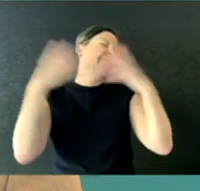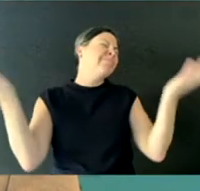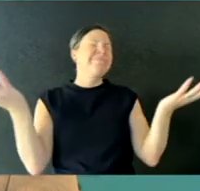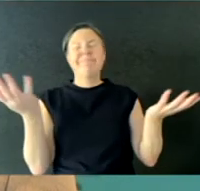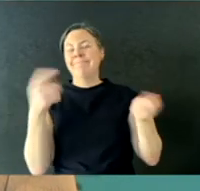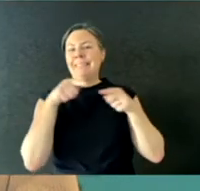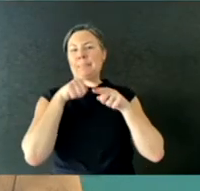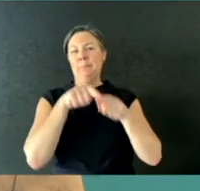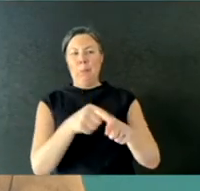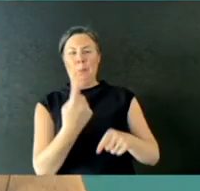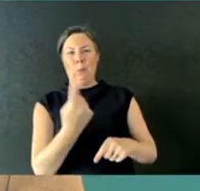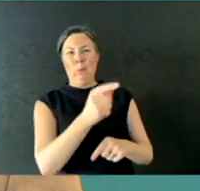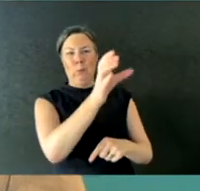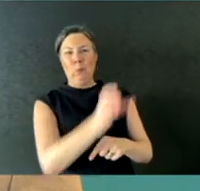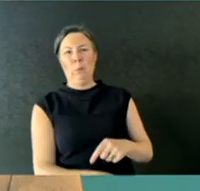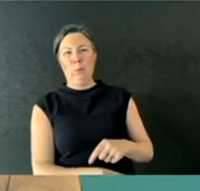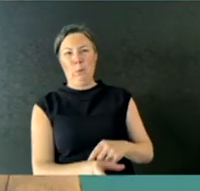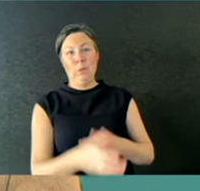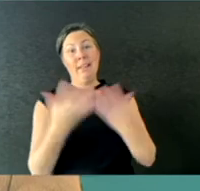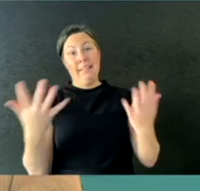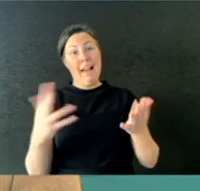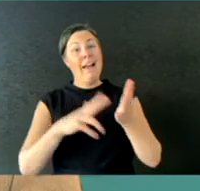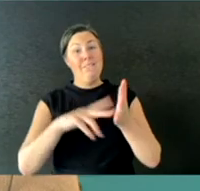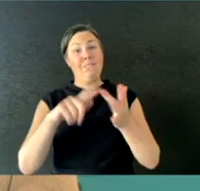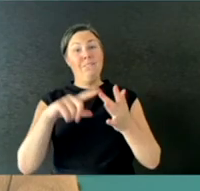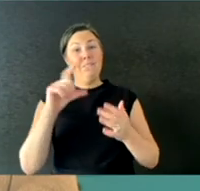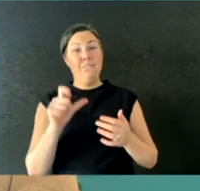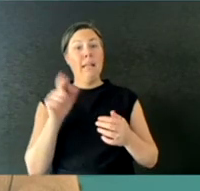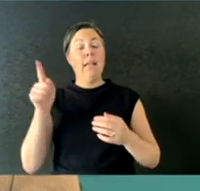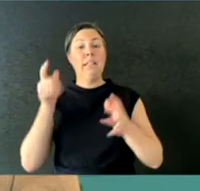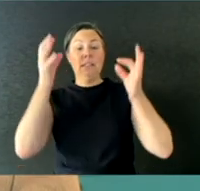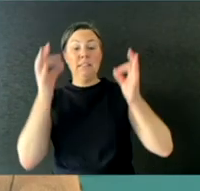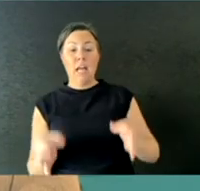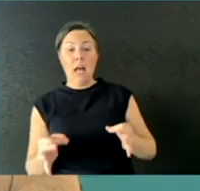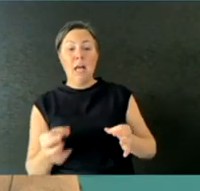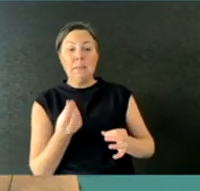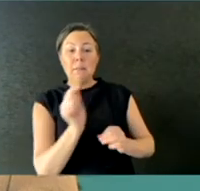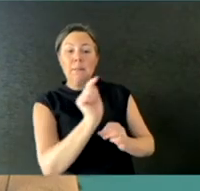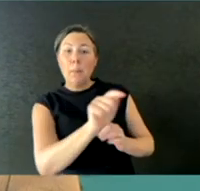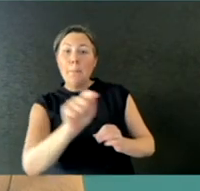And we've seen in Victoria, clearly, the decision was made with certain members of households